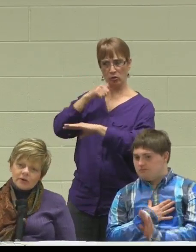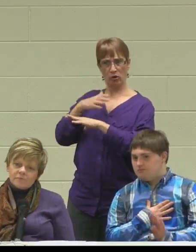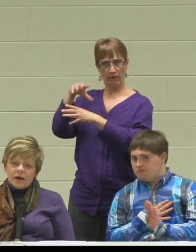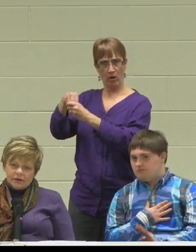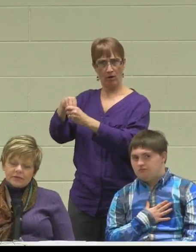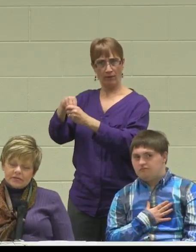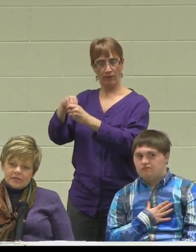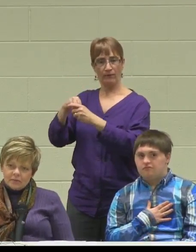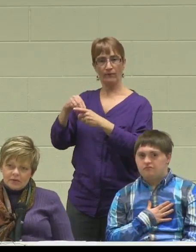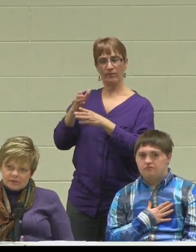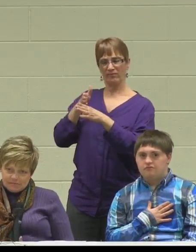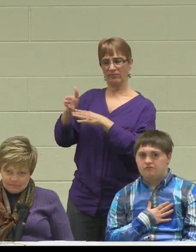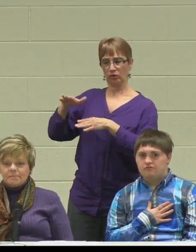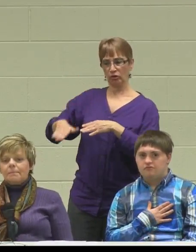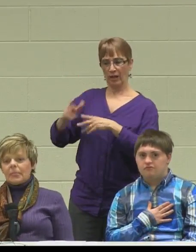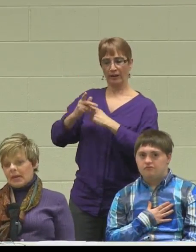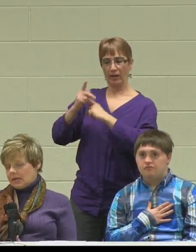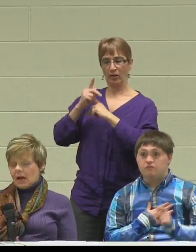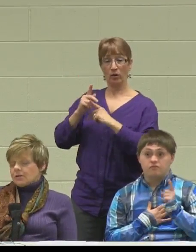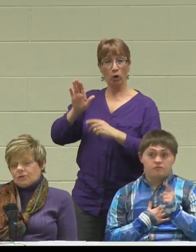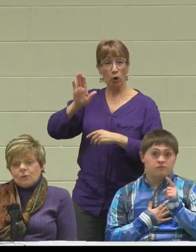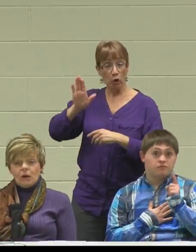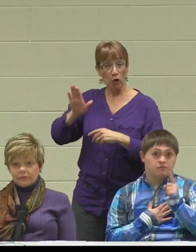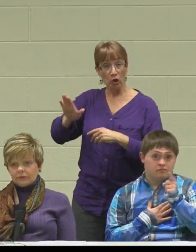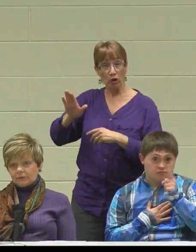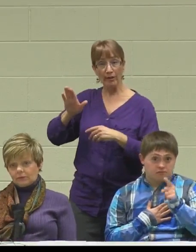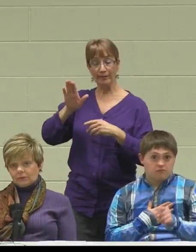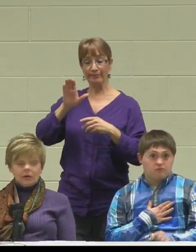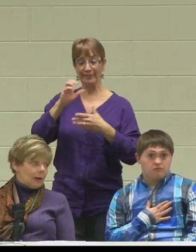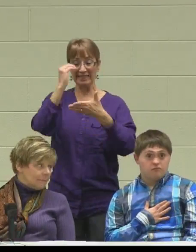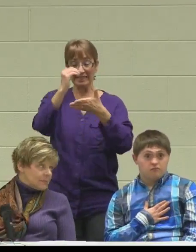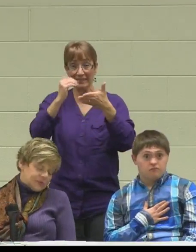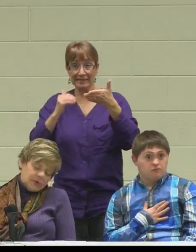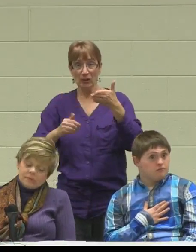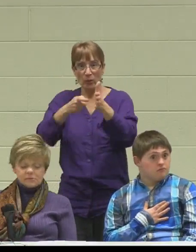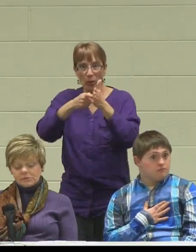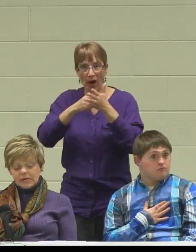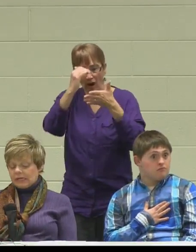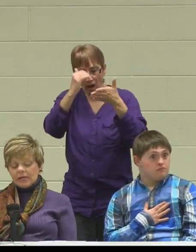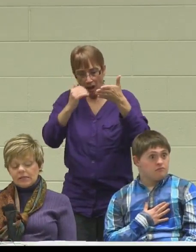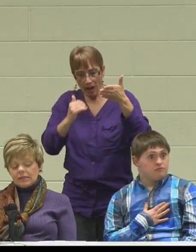than my nursing syllabus. I was overwhelmed.